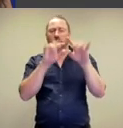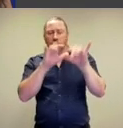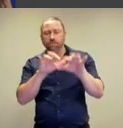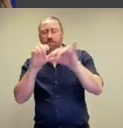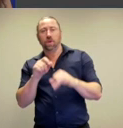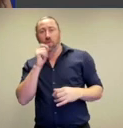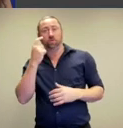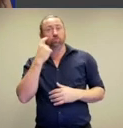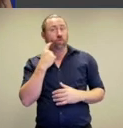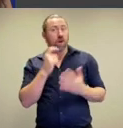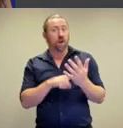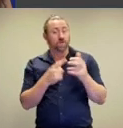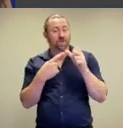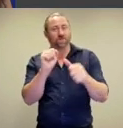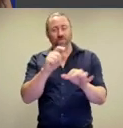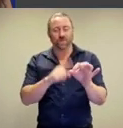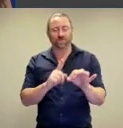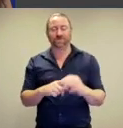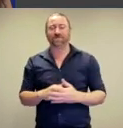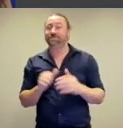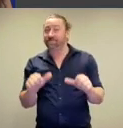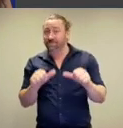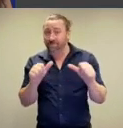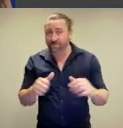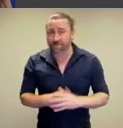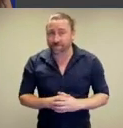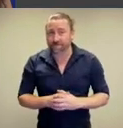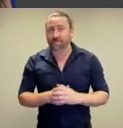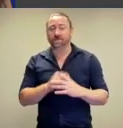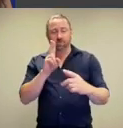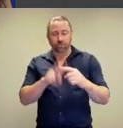that chat function